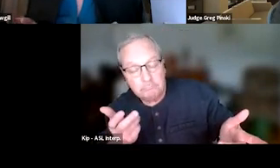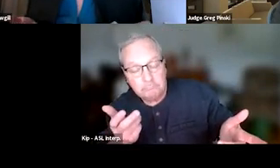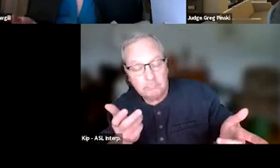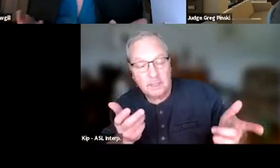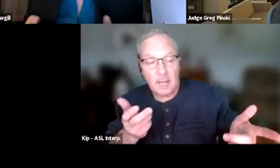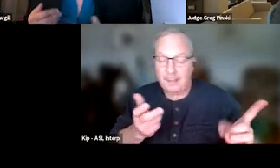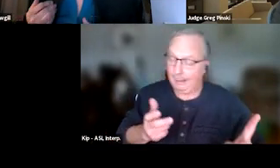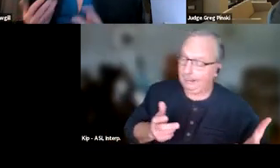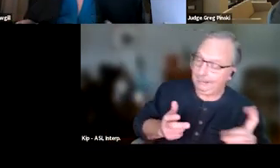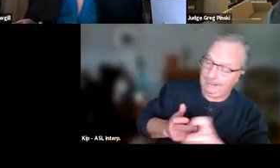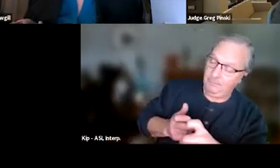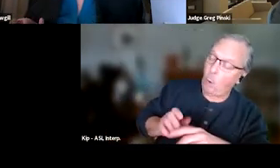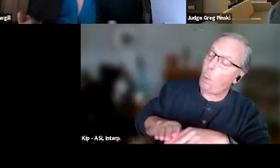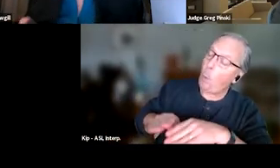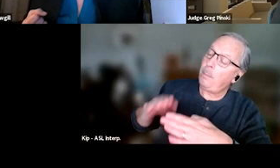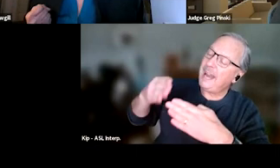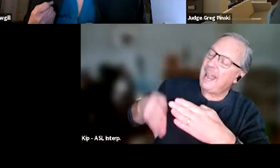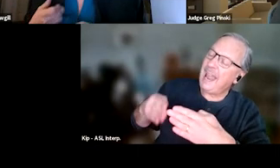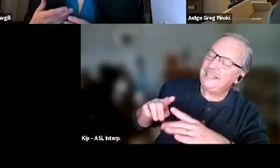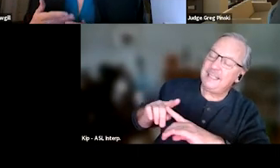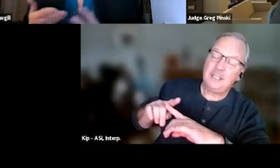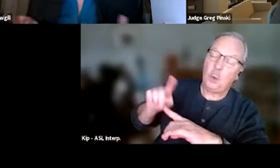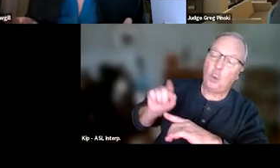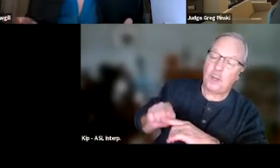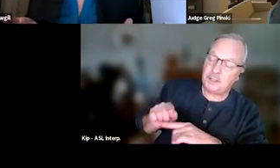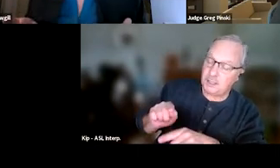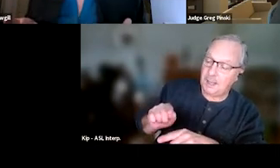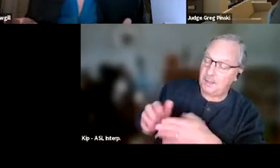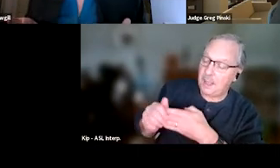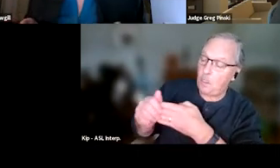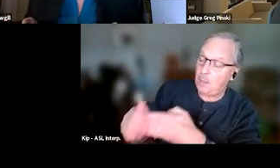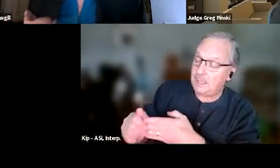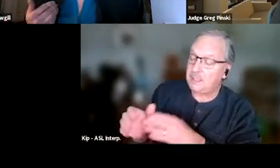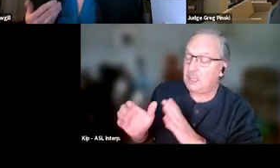that will lead to conversation, and learning, and knowing more, and developing that relationship,